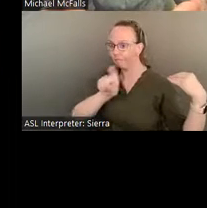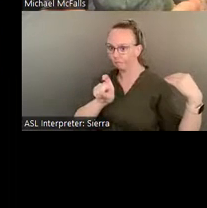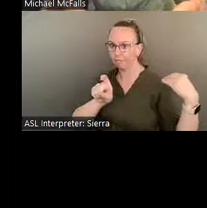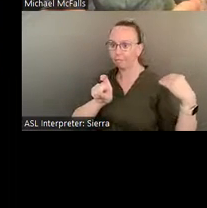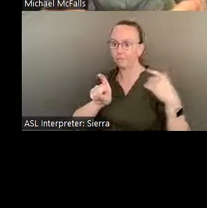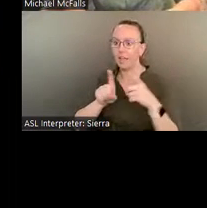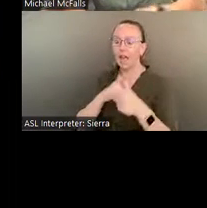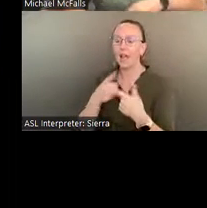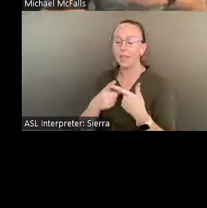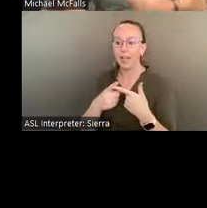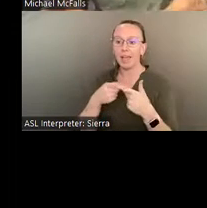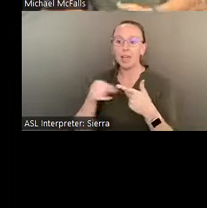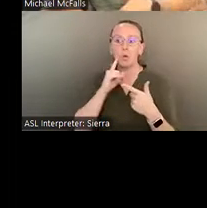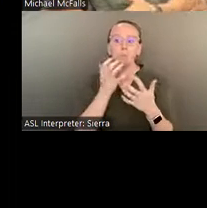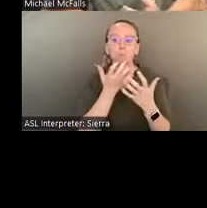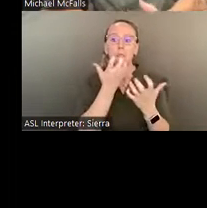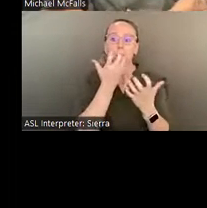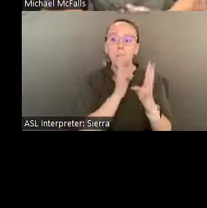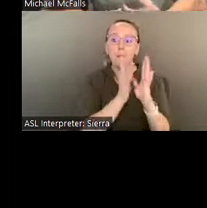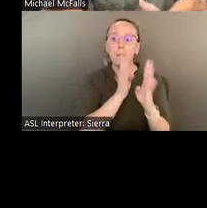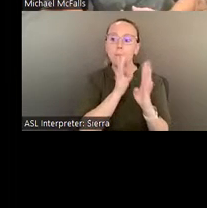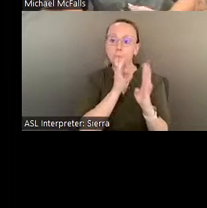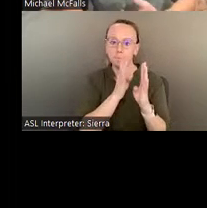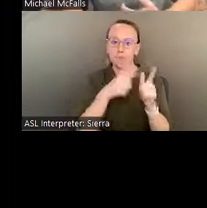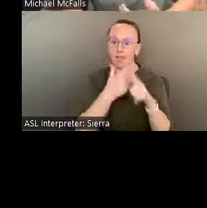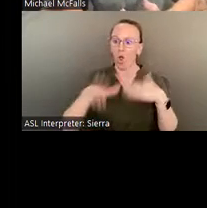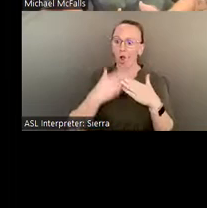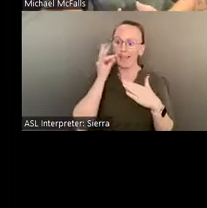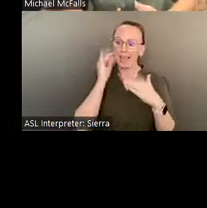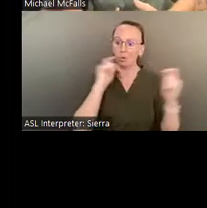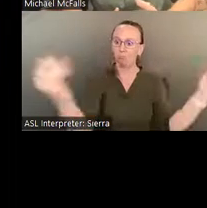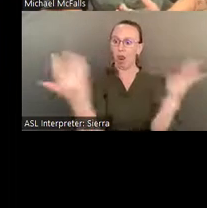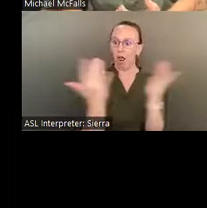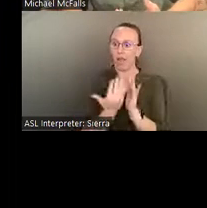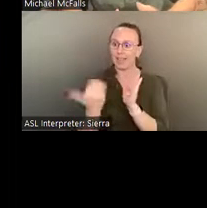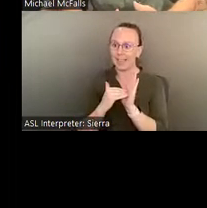And these- there are stories like this, over and over, that he could charm snakes, and